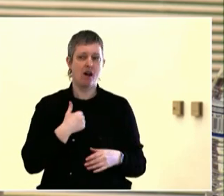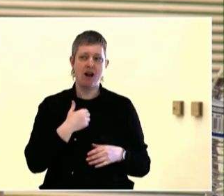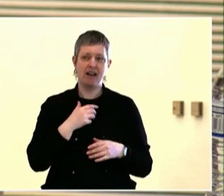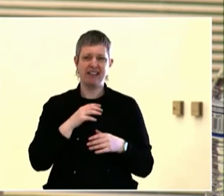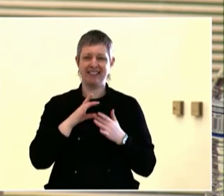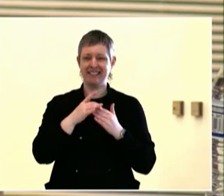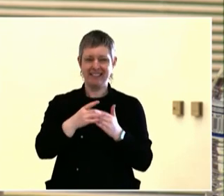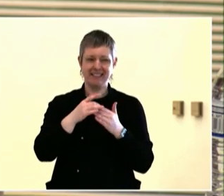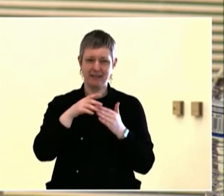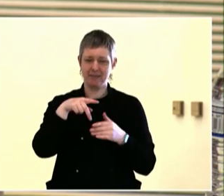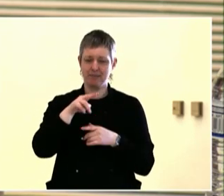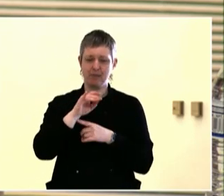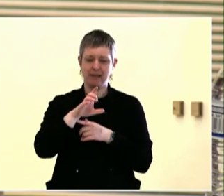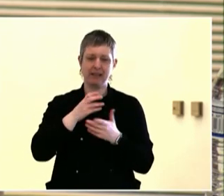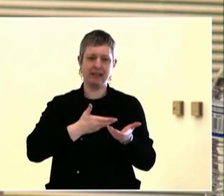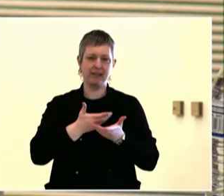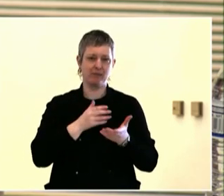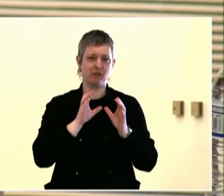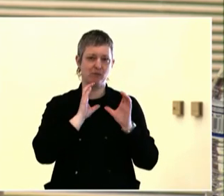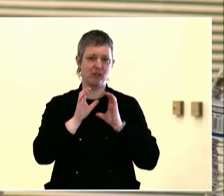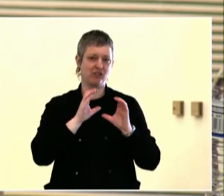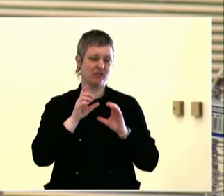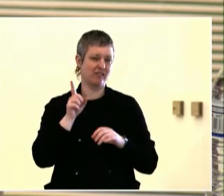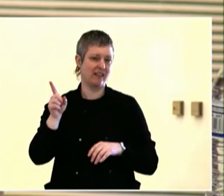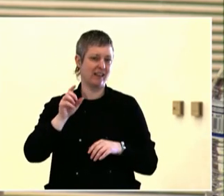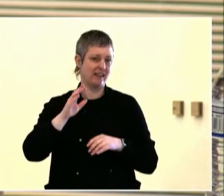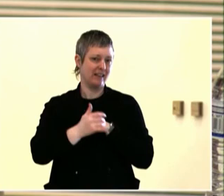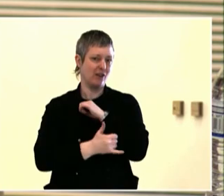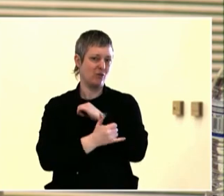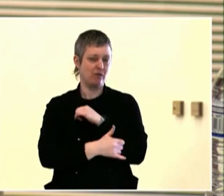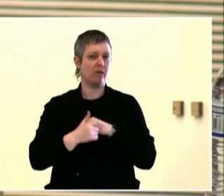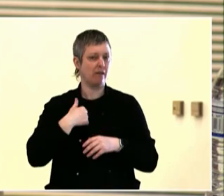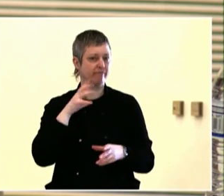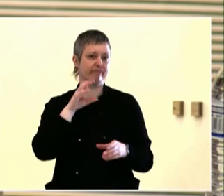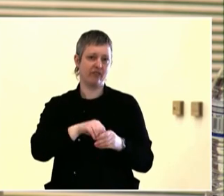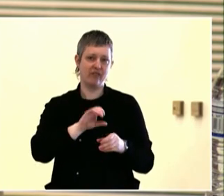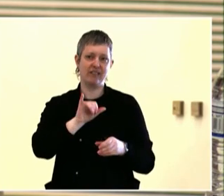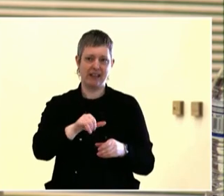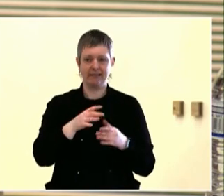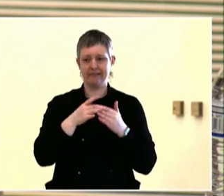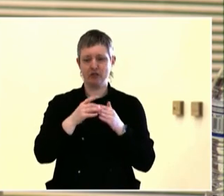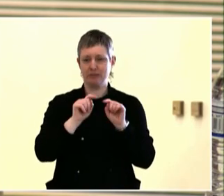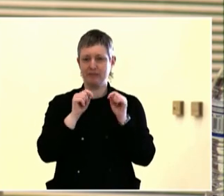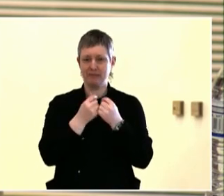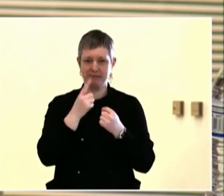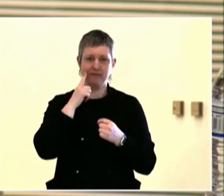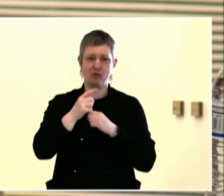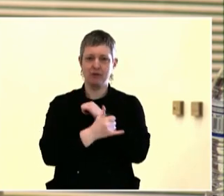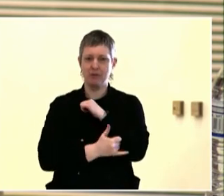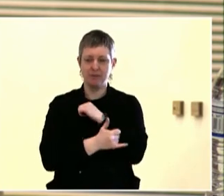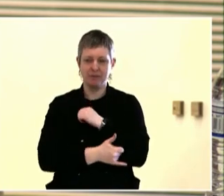So like if we have that collective effort, we've already shown we can make it happen.